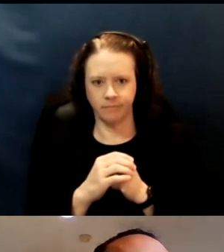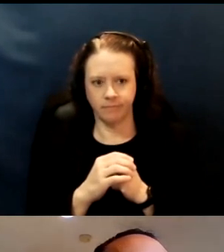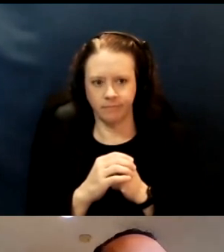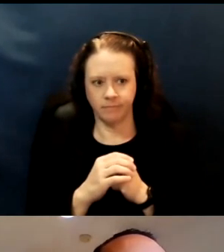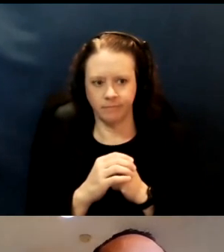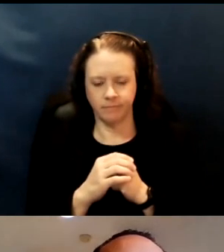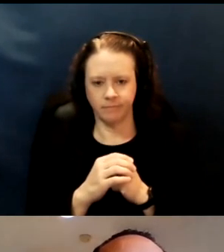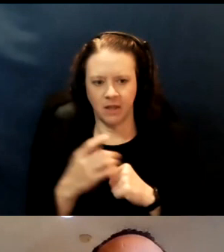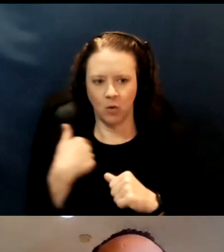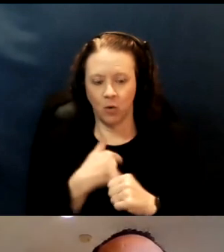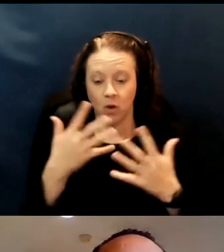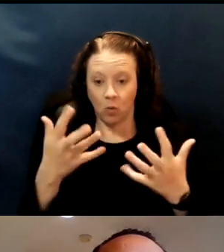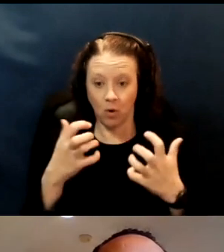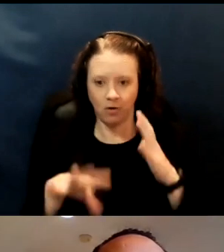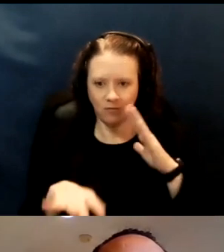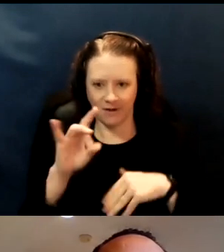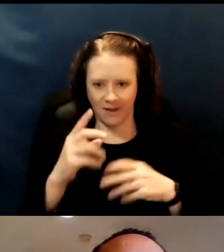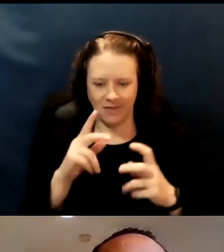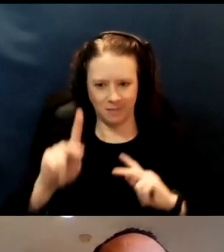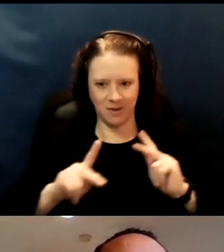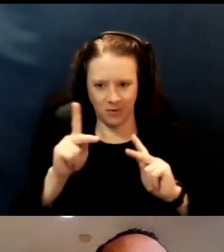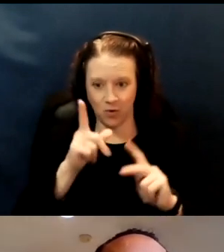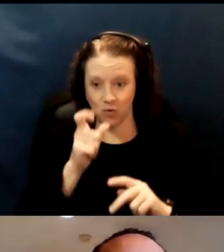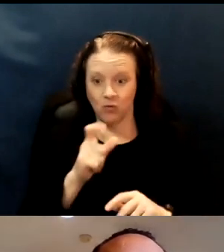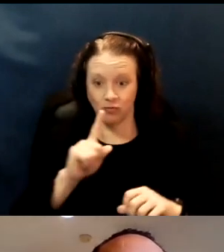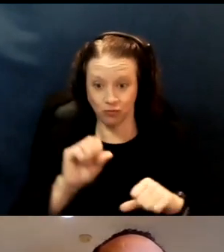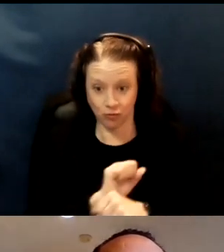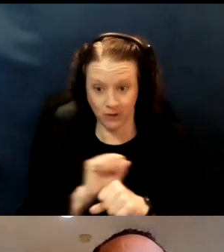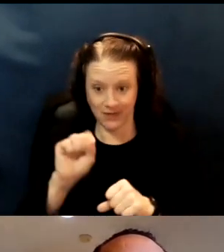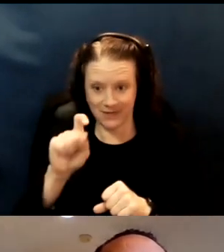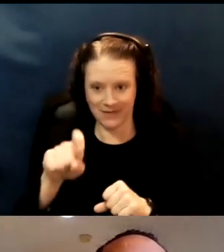finding the people that truly need an in-home vaccination.